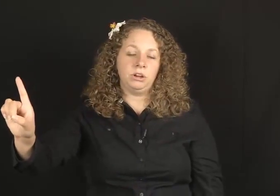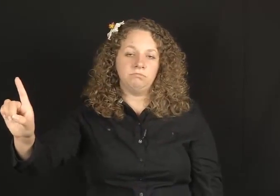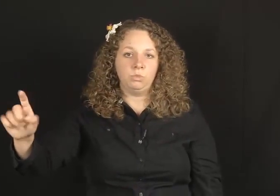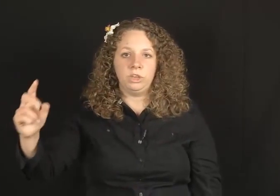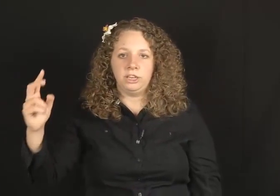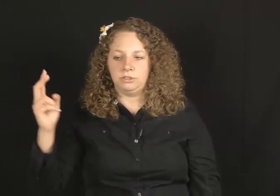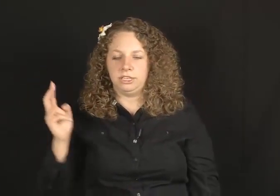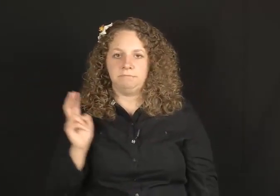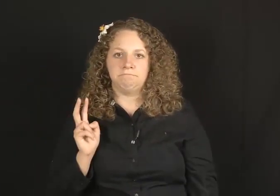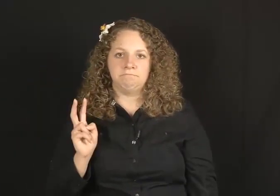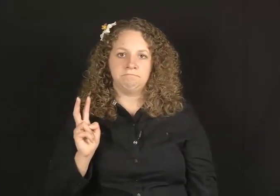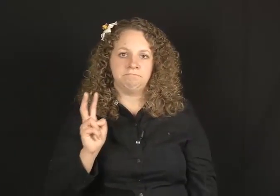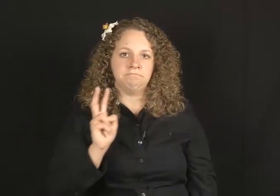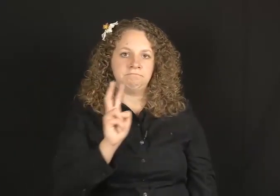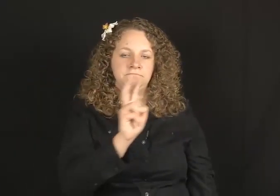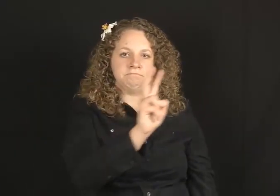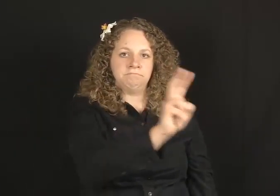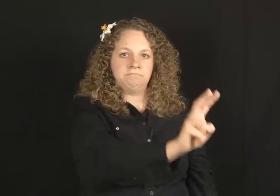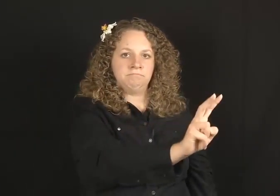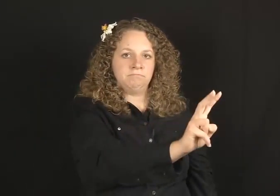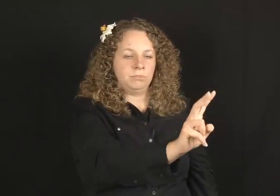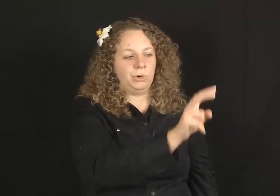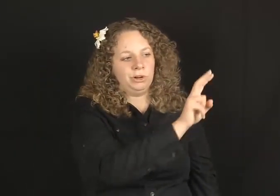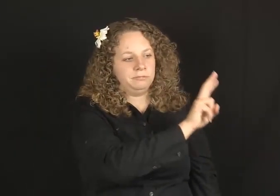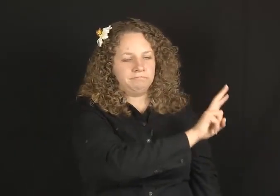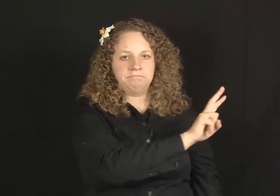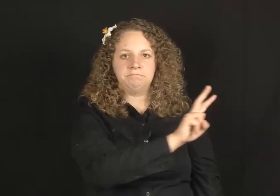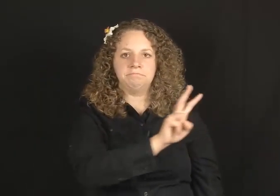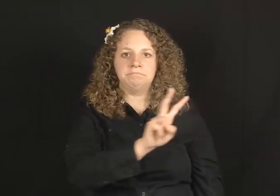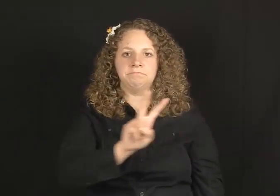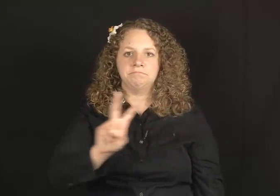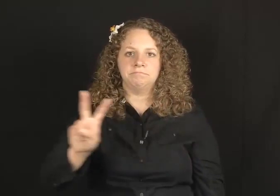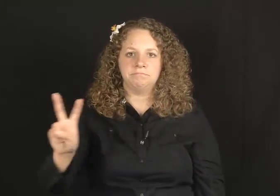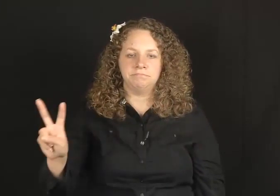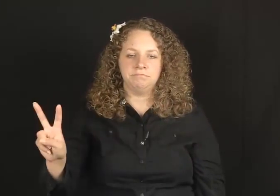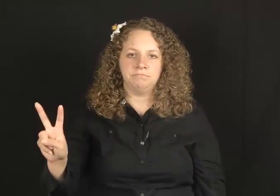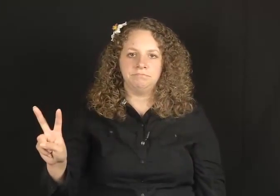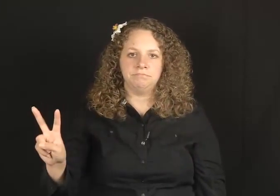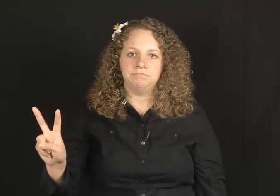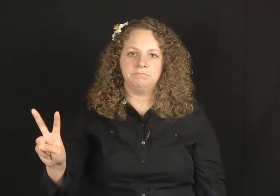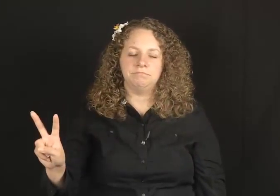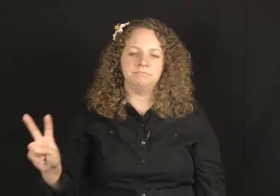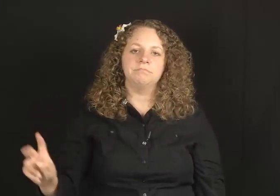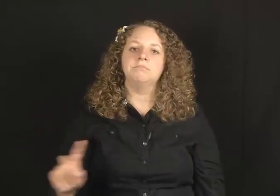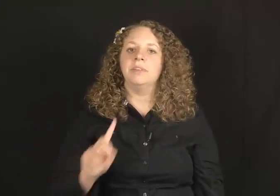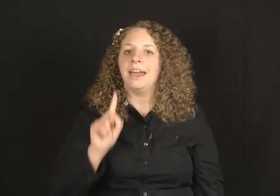or WE GO TO HIM. ASK.